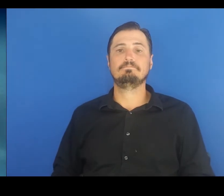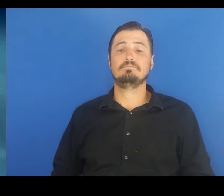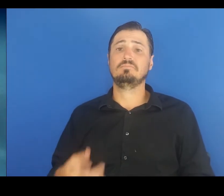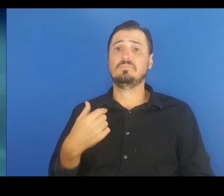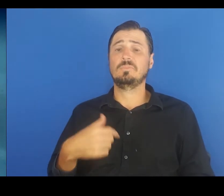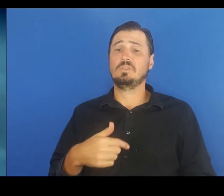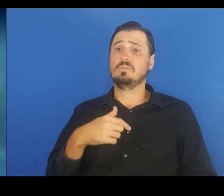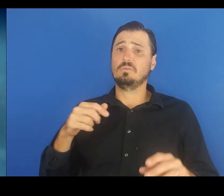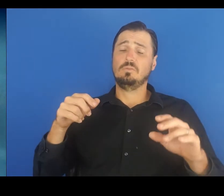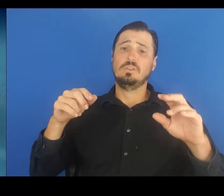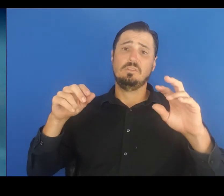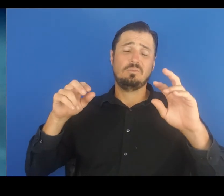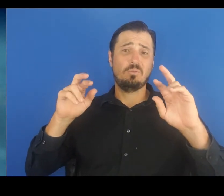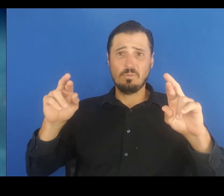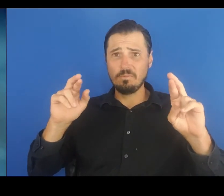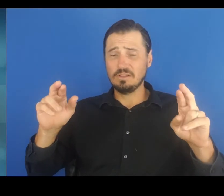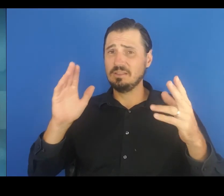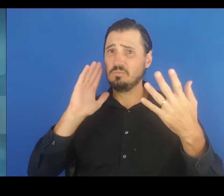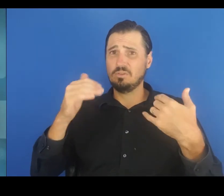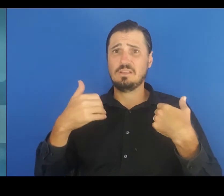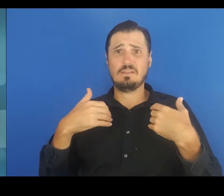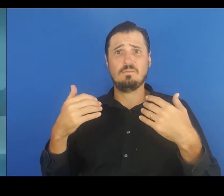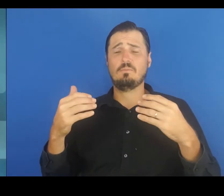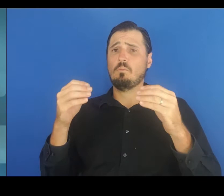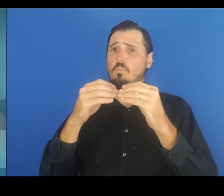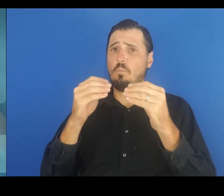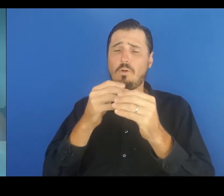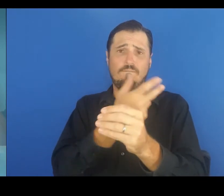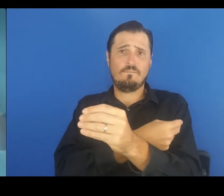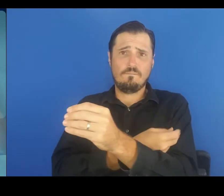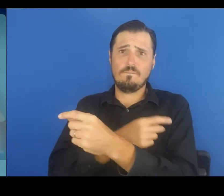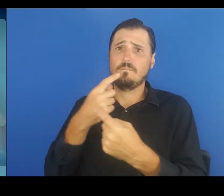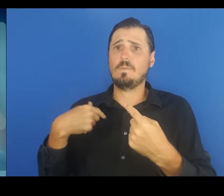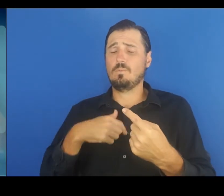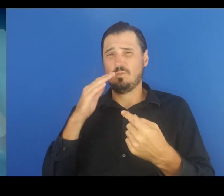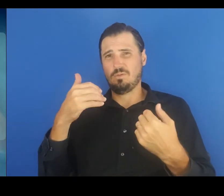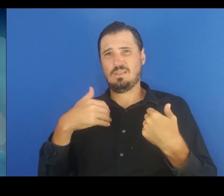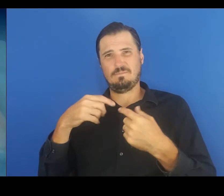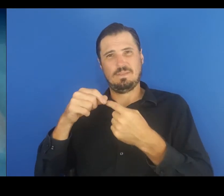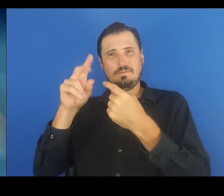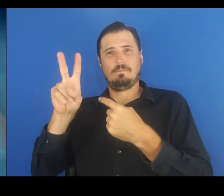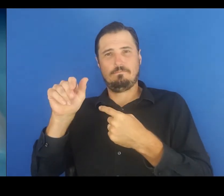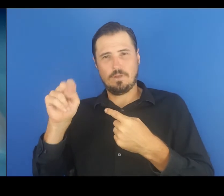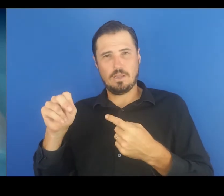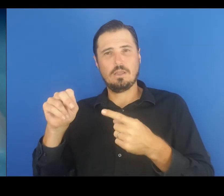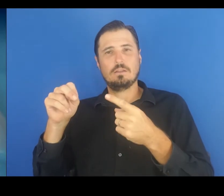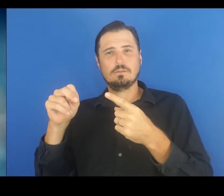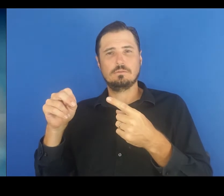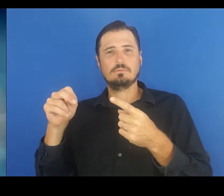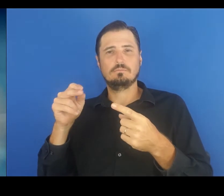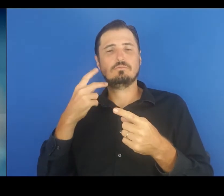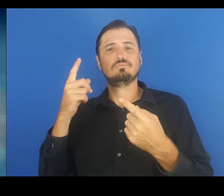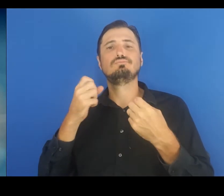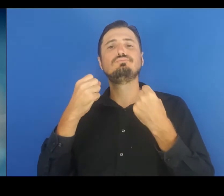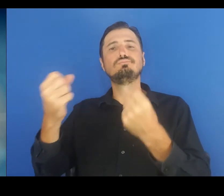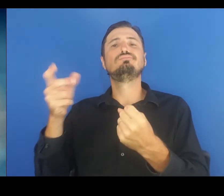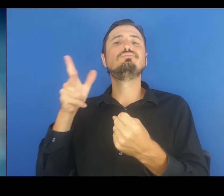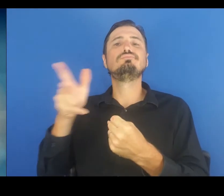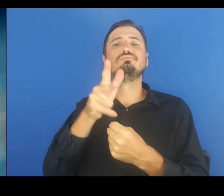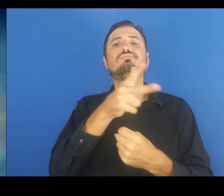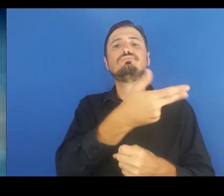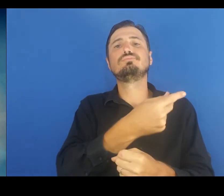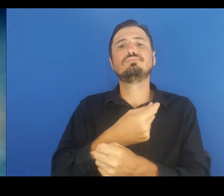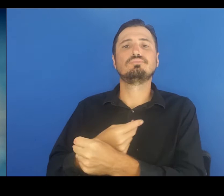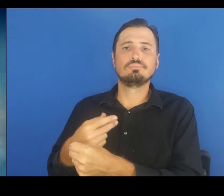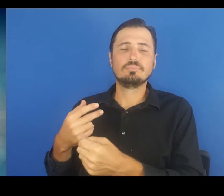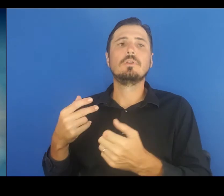We hope to expand our vaccination with new mobile vaccination and testing vans, and we are now looking for individuals interested in staffing the vans.